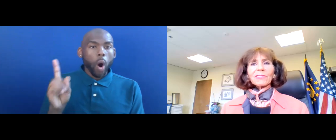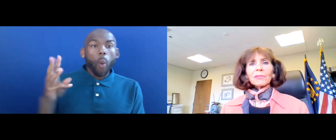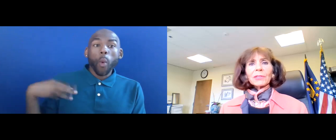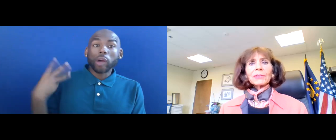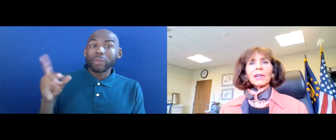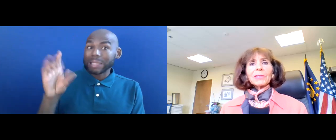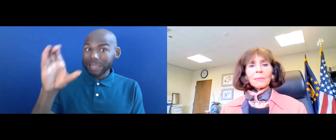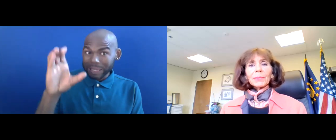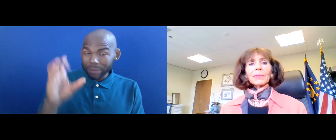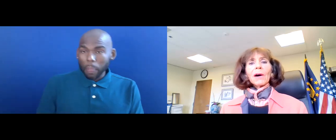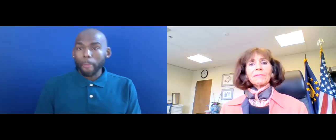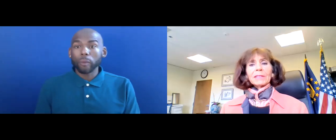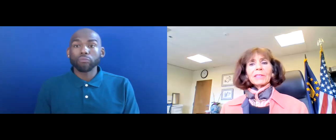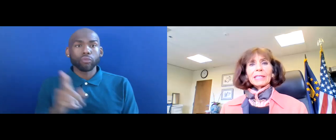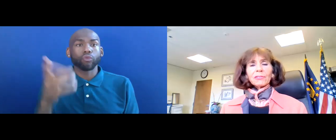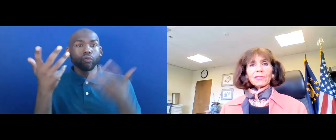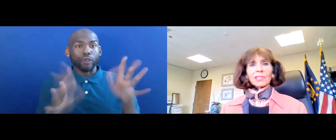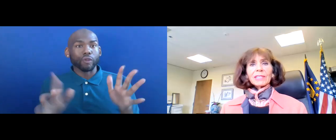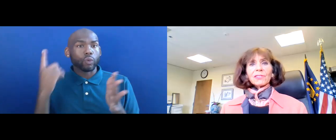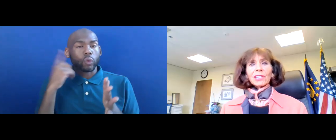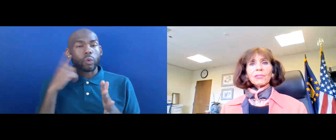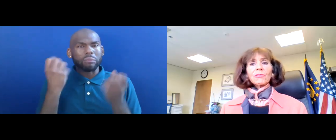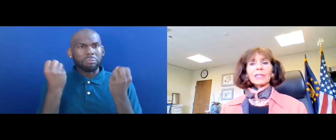AS YOU HEARD, A NUMBER OF FEDERAL AGENCIES ISSUED